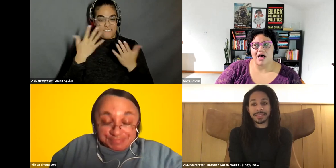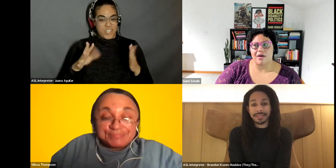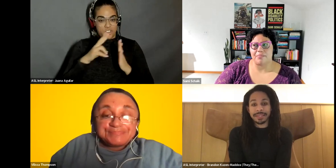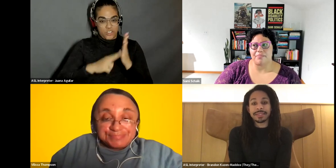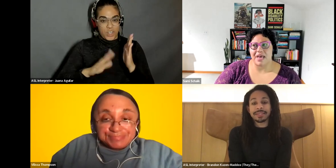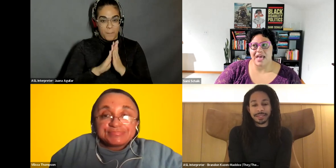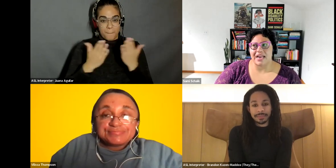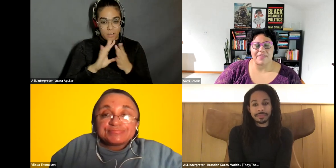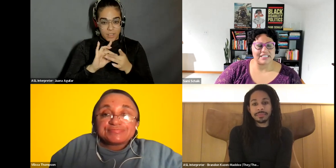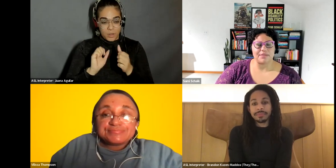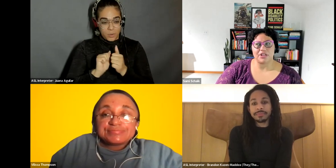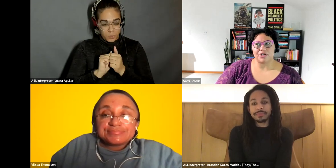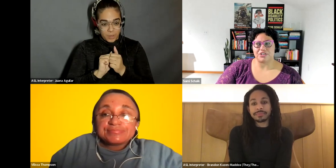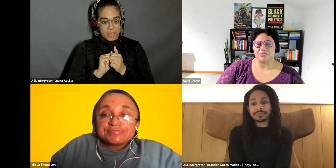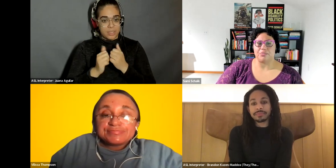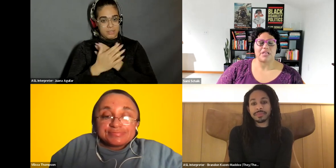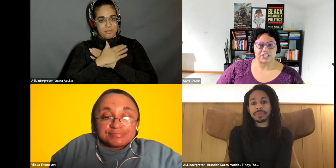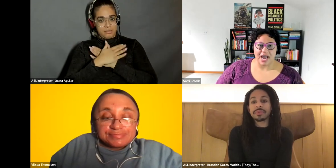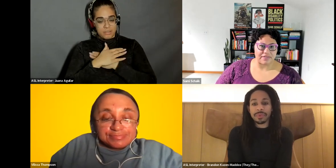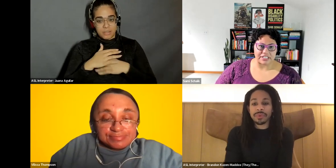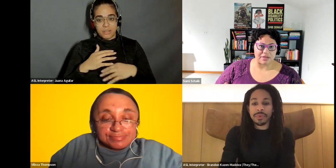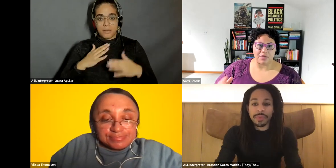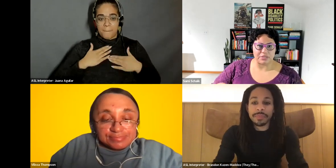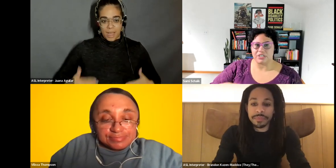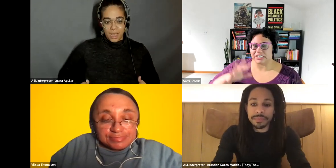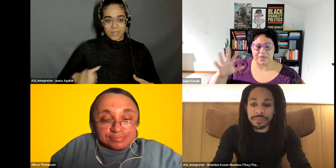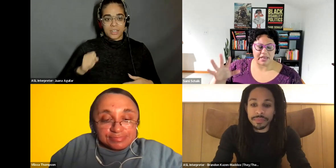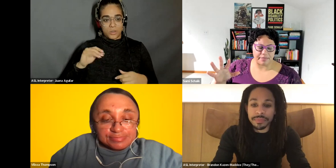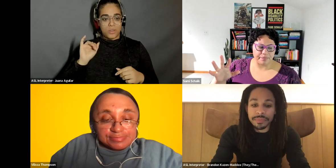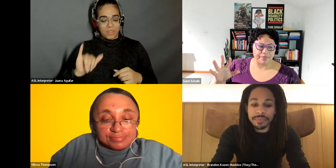Sami Schalk: and I think, similar to pleasure activism which which has been